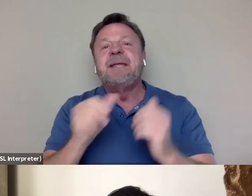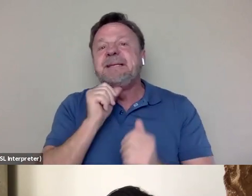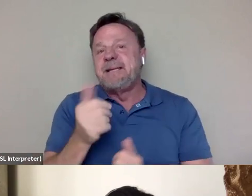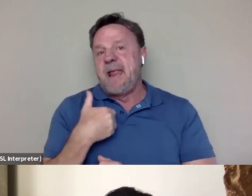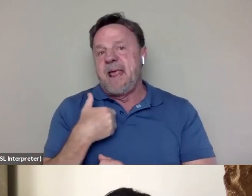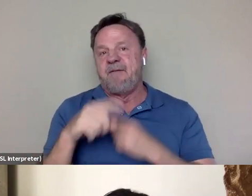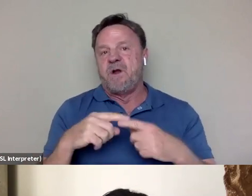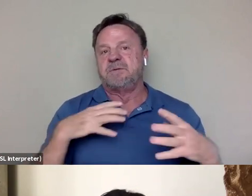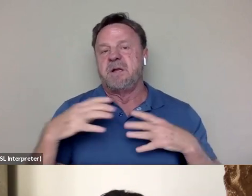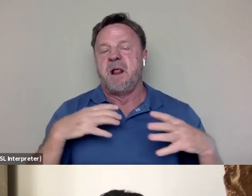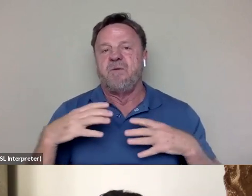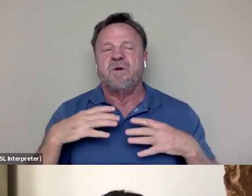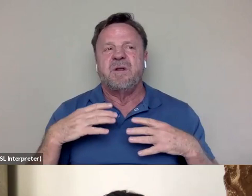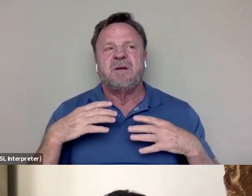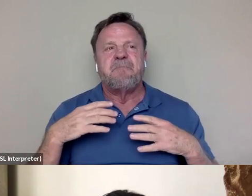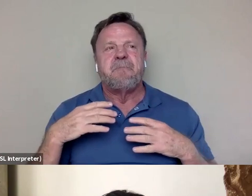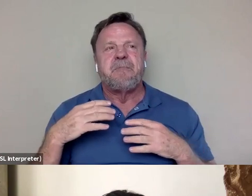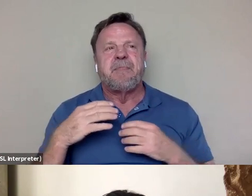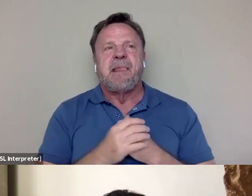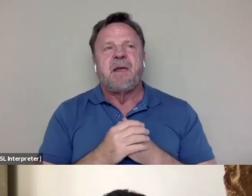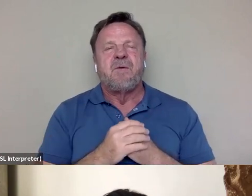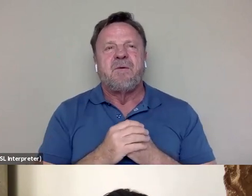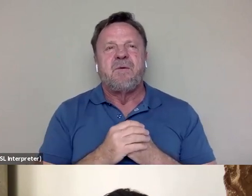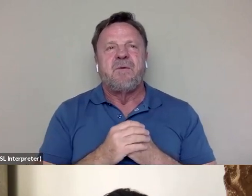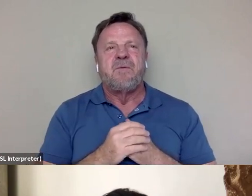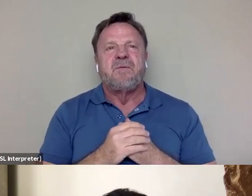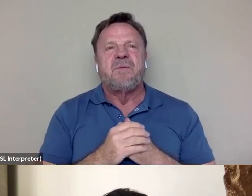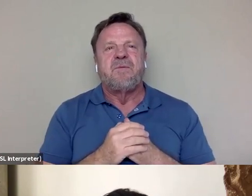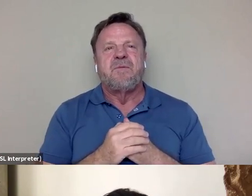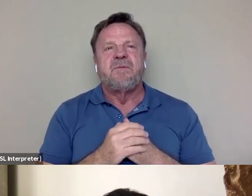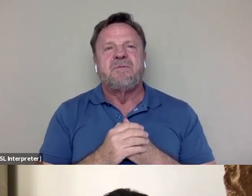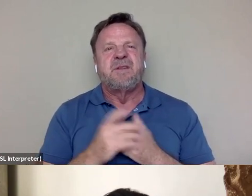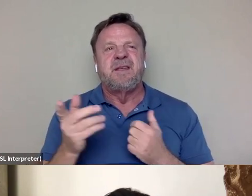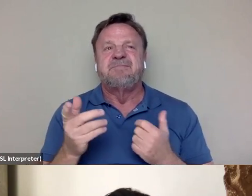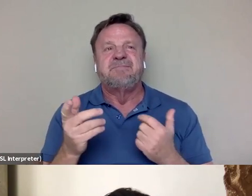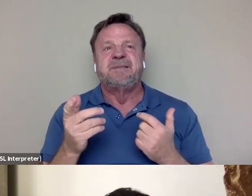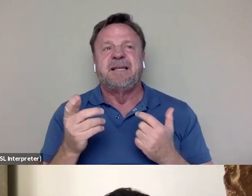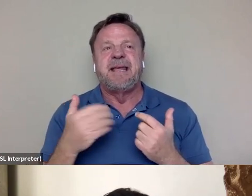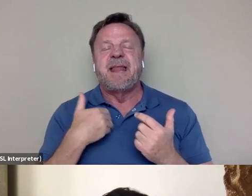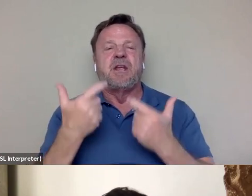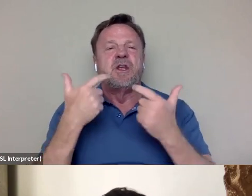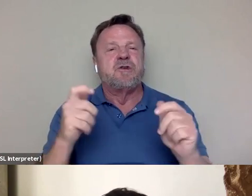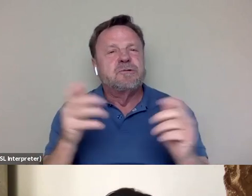was really a huge community, right? A movement of people who are speaking up